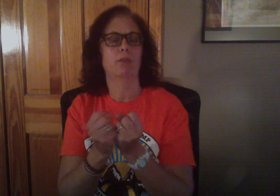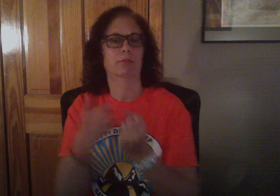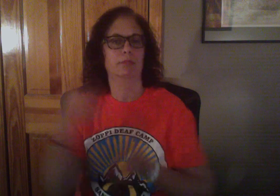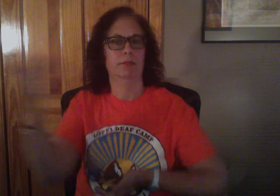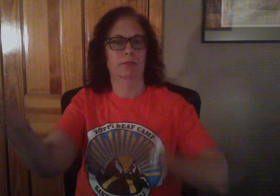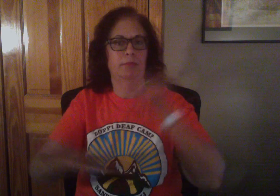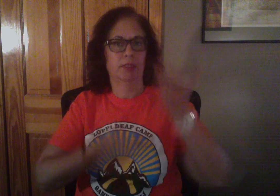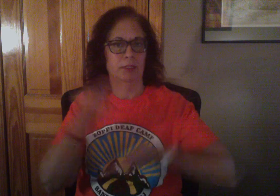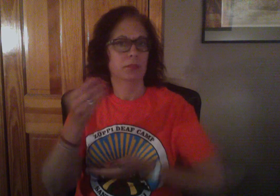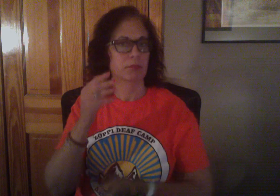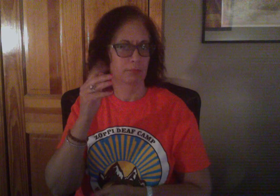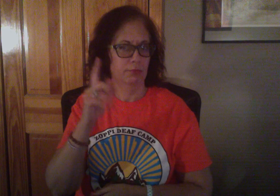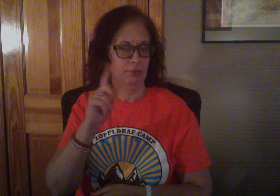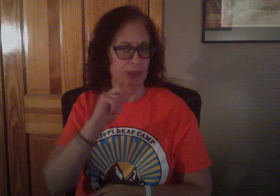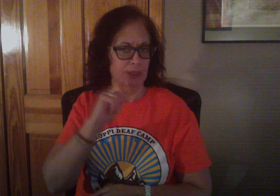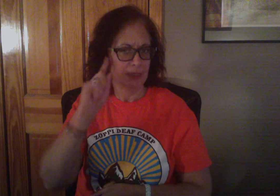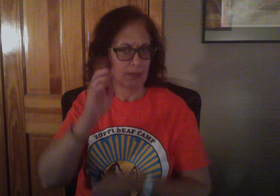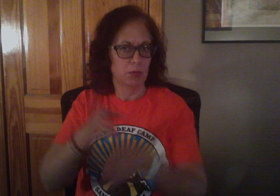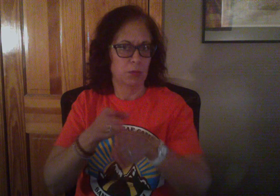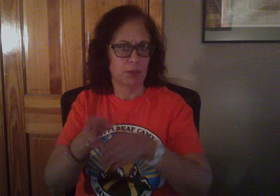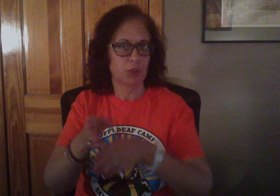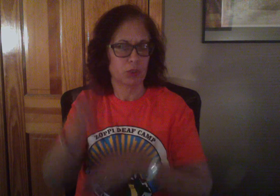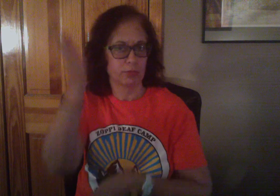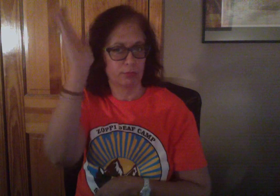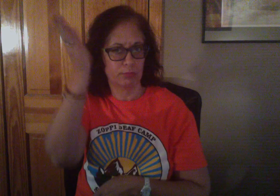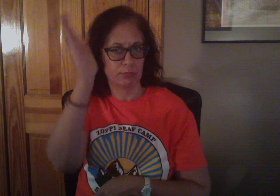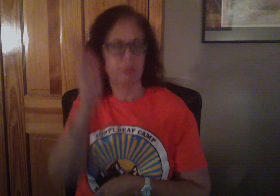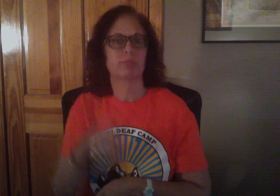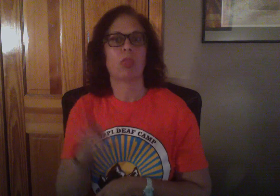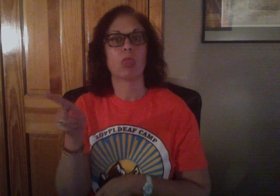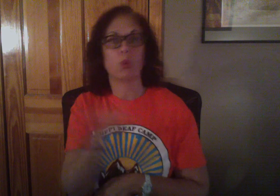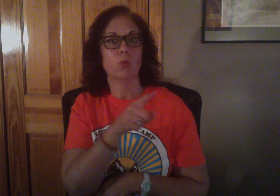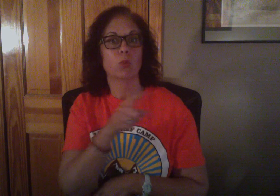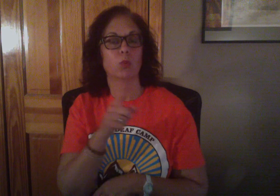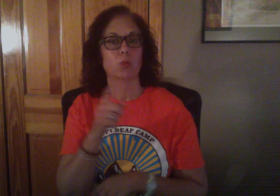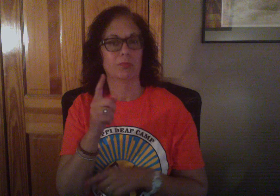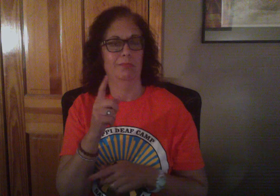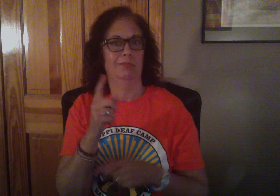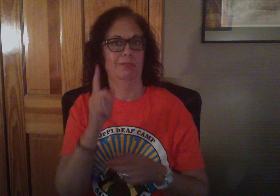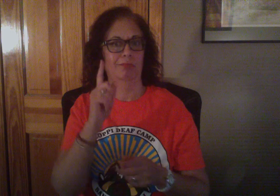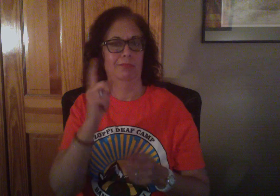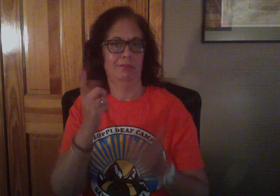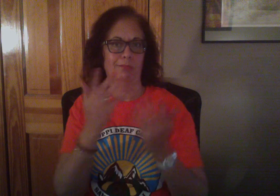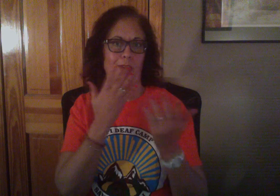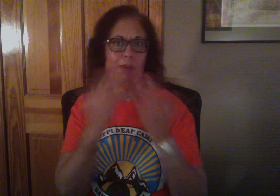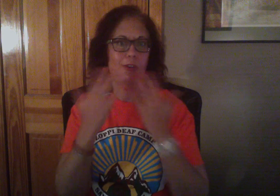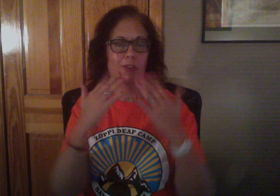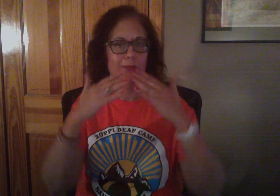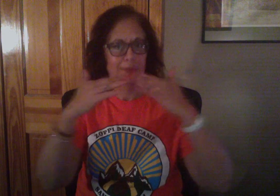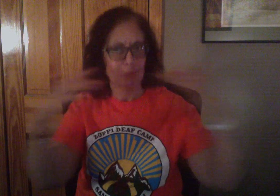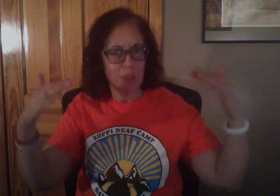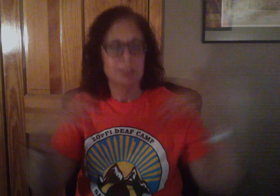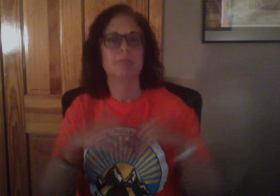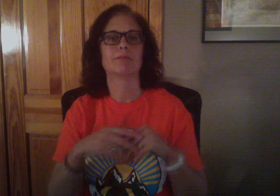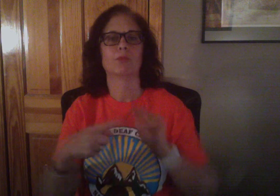provide workshops, hand-on activities and presentations. They serve as role model for our diverse